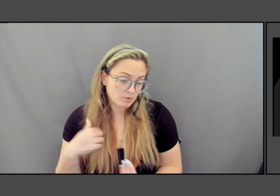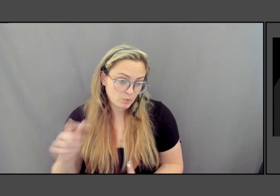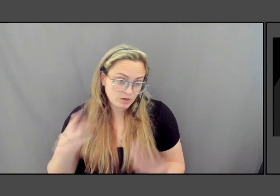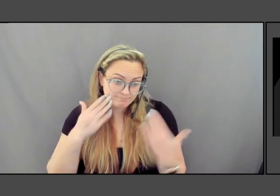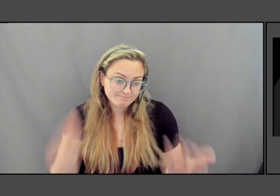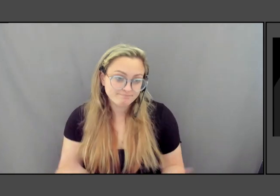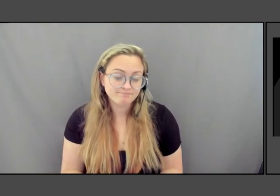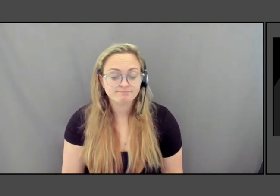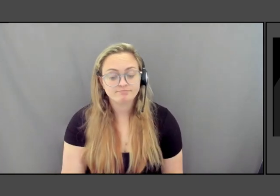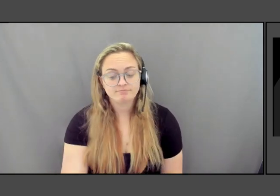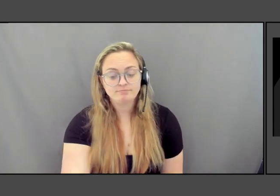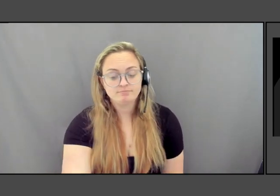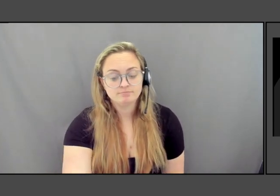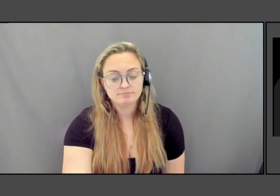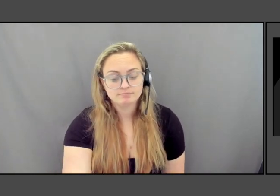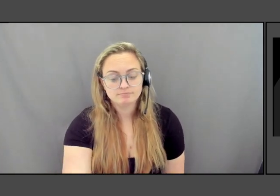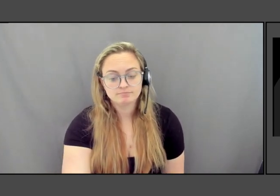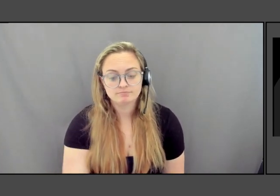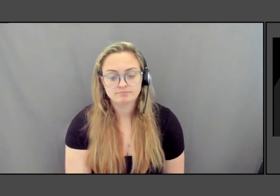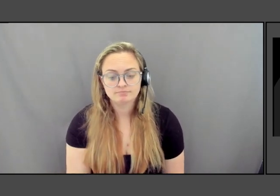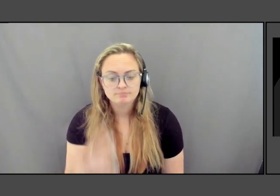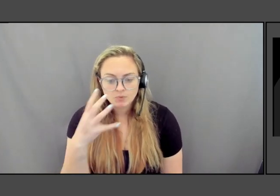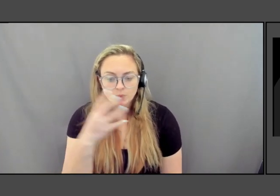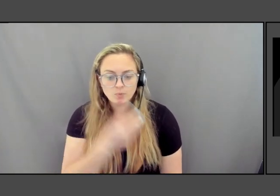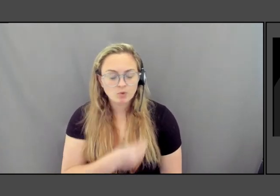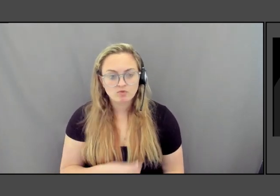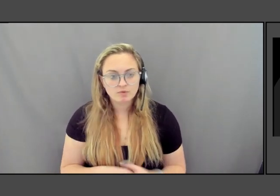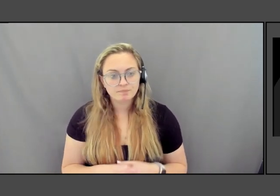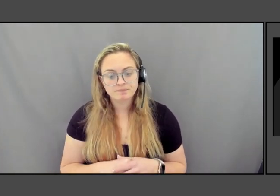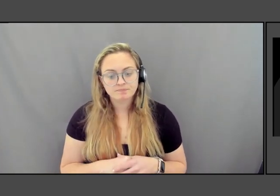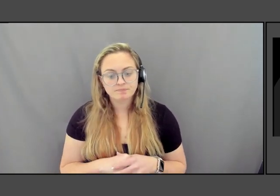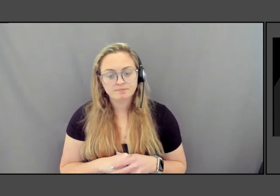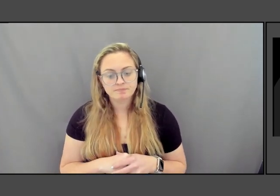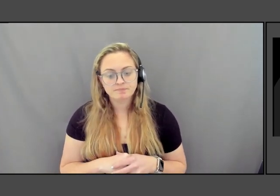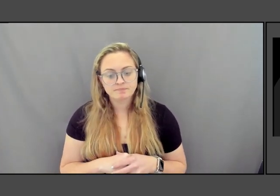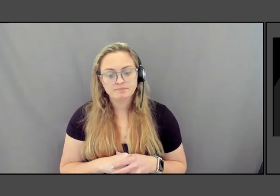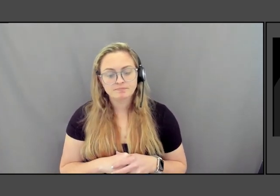They're so beautiful and, and they too are books,